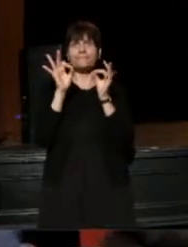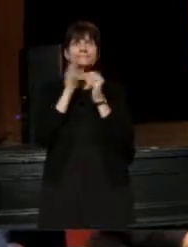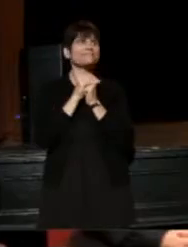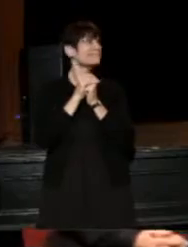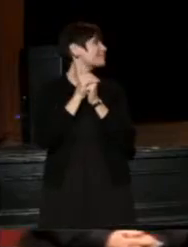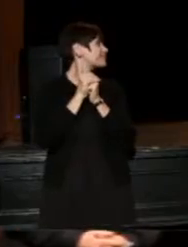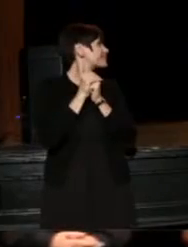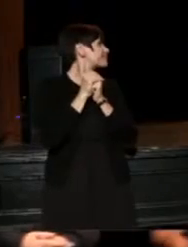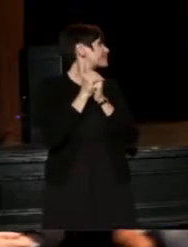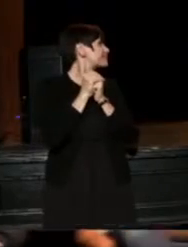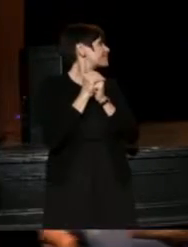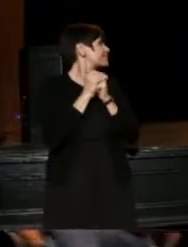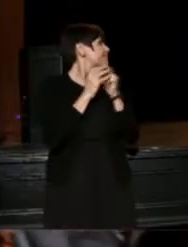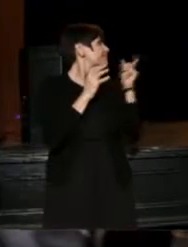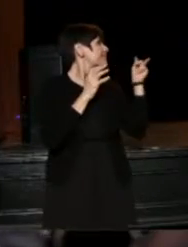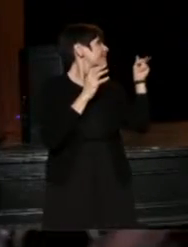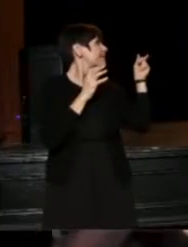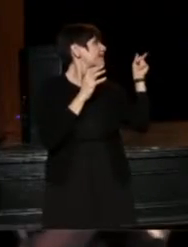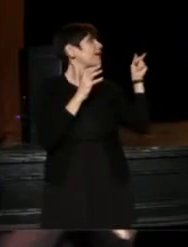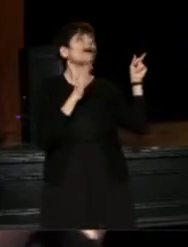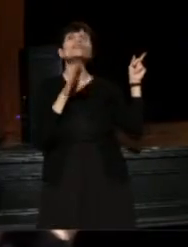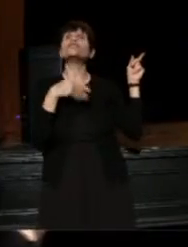Go for it. (Niegel) I will go for it.